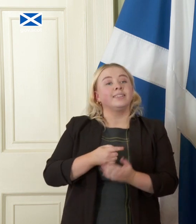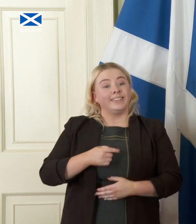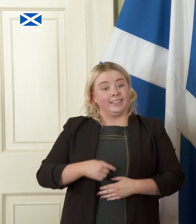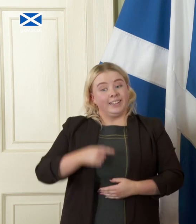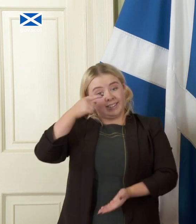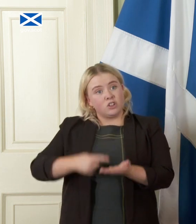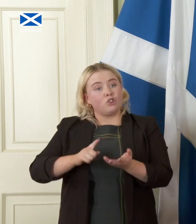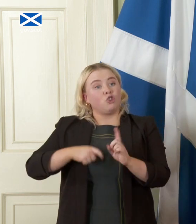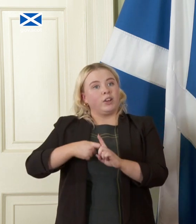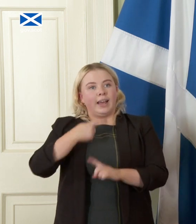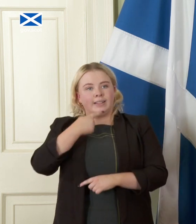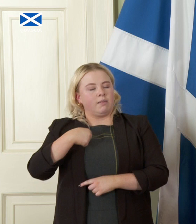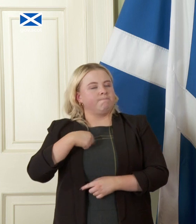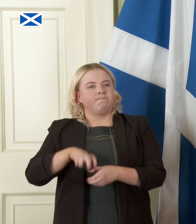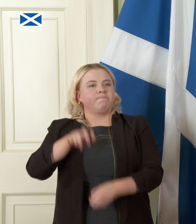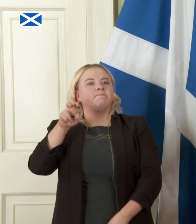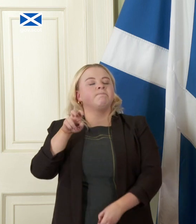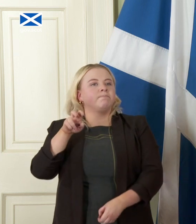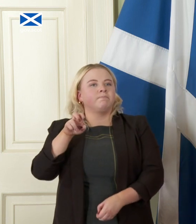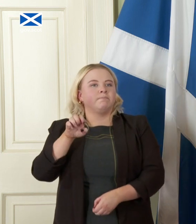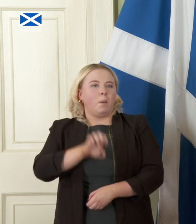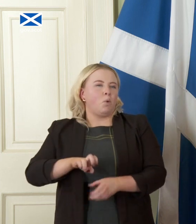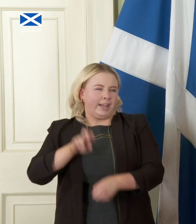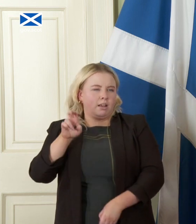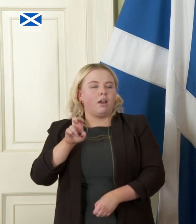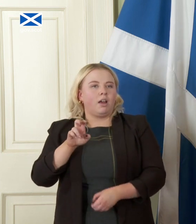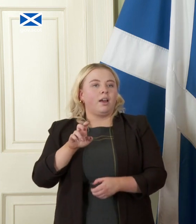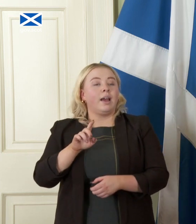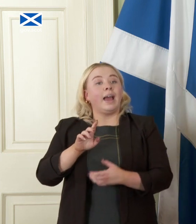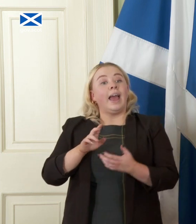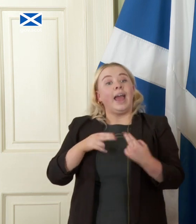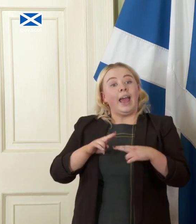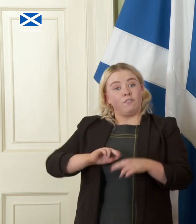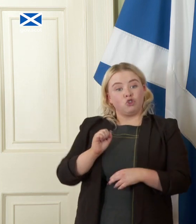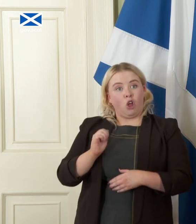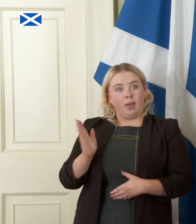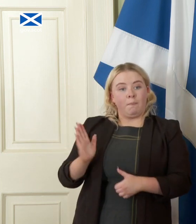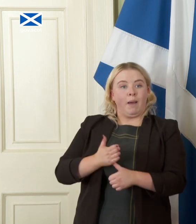of the European Union if Scotland is back in it does mean there is a requirement for arrangements